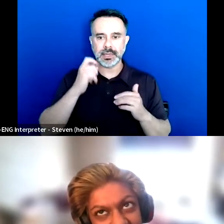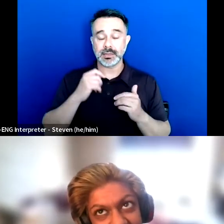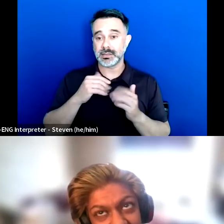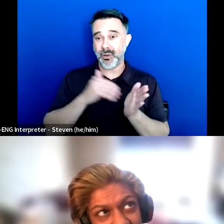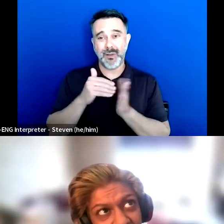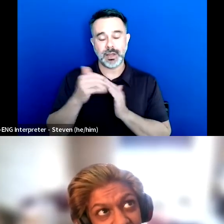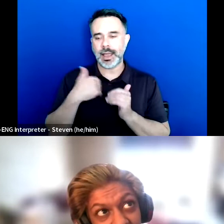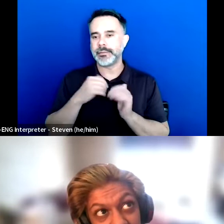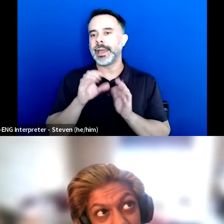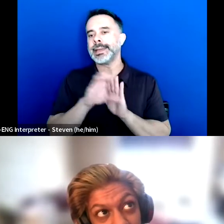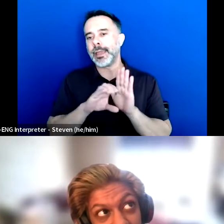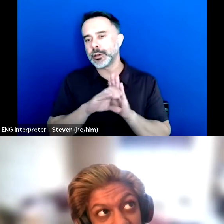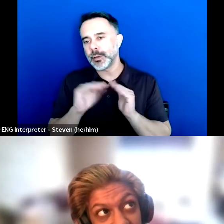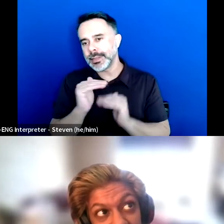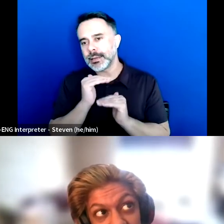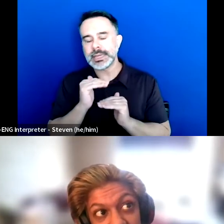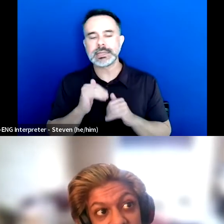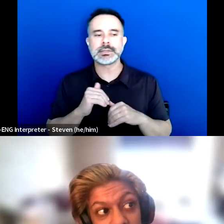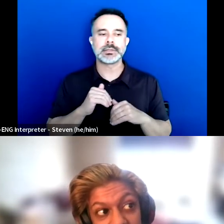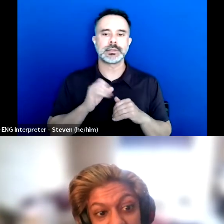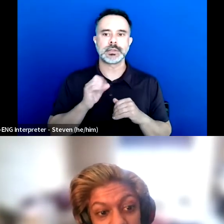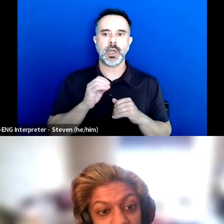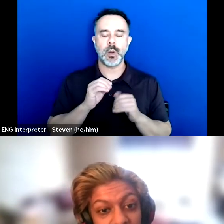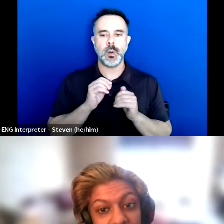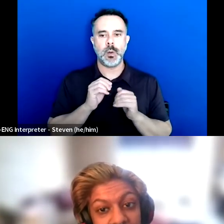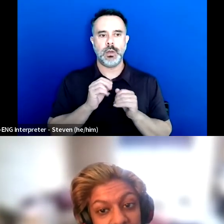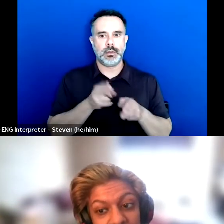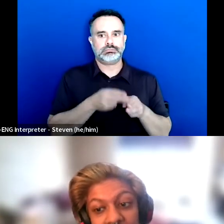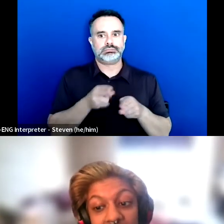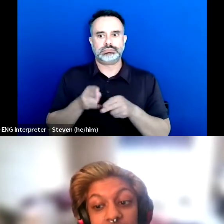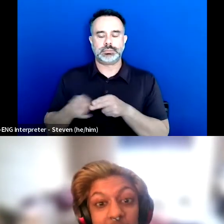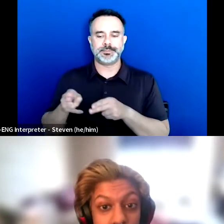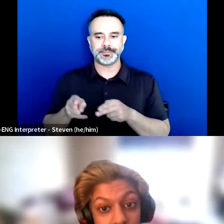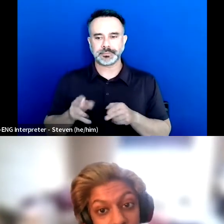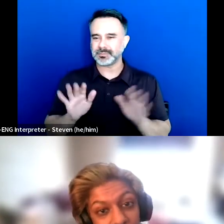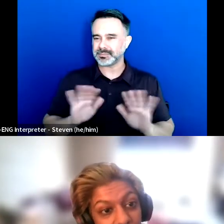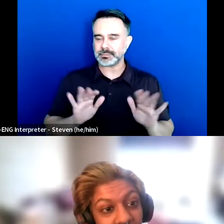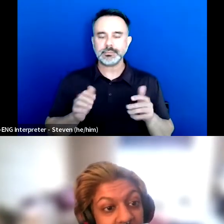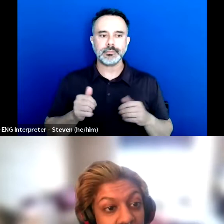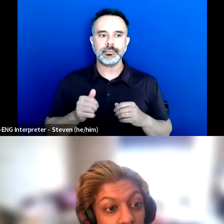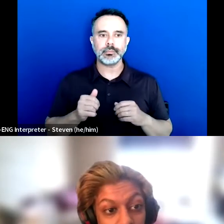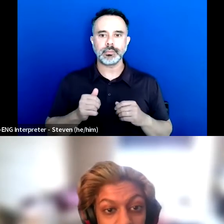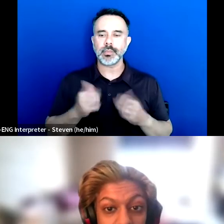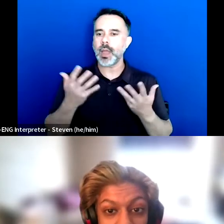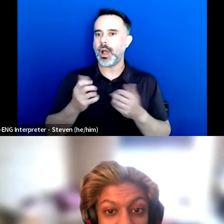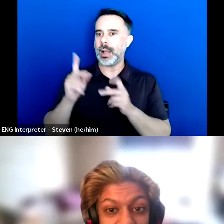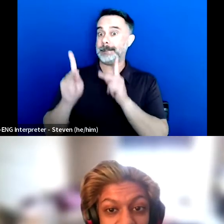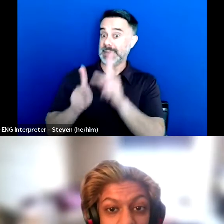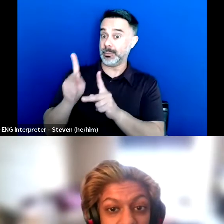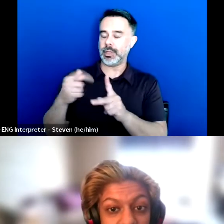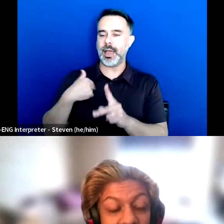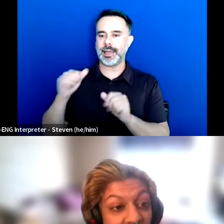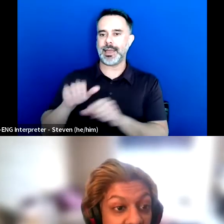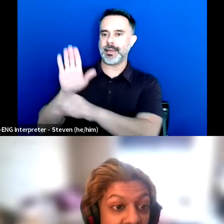And having spaces where I can, like having people I can call on, and be like hey,